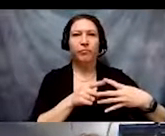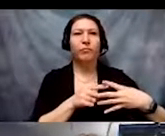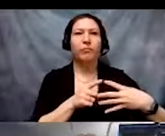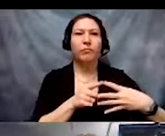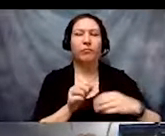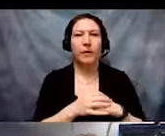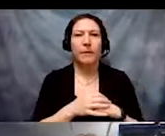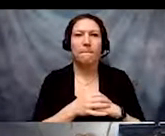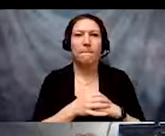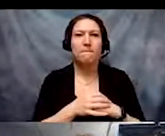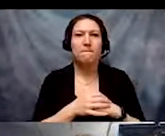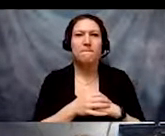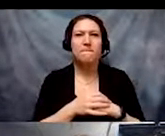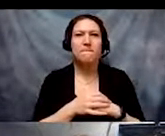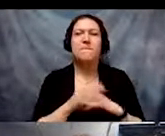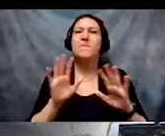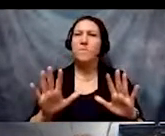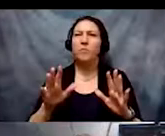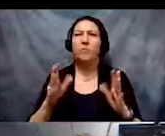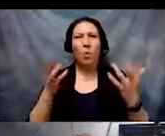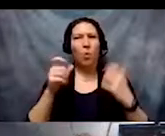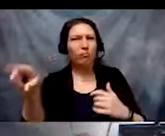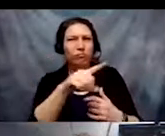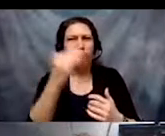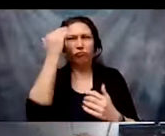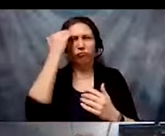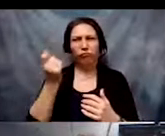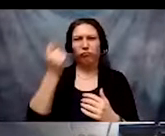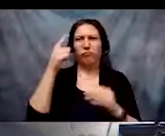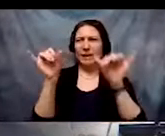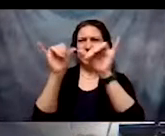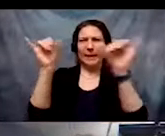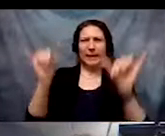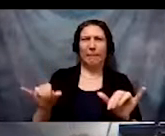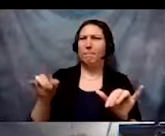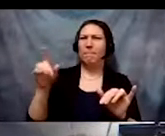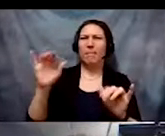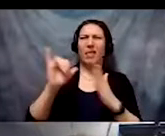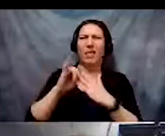1) We want the learner to know the systems that deliver the greatest injustices at the